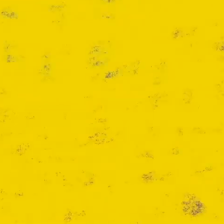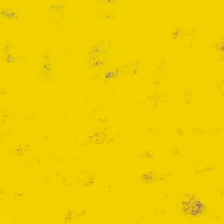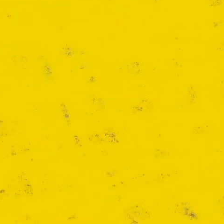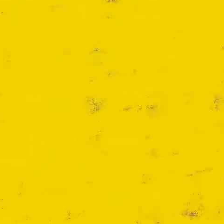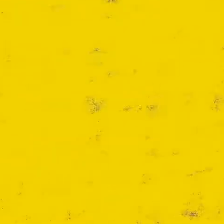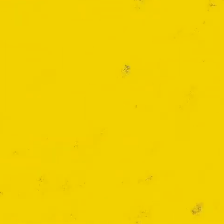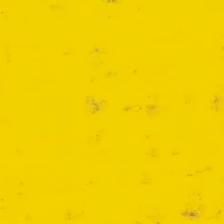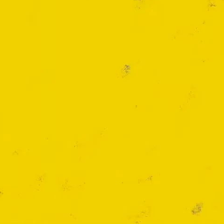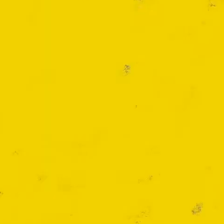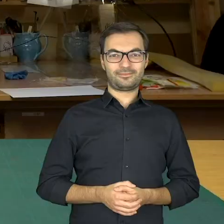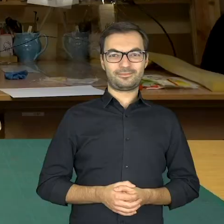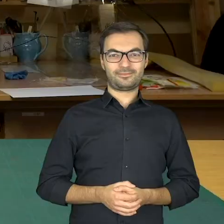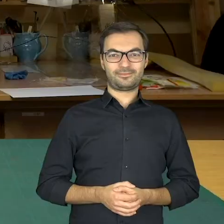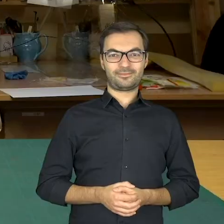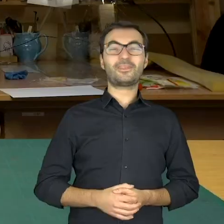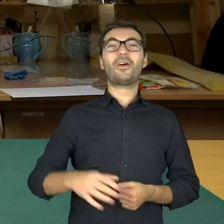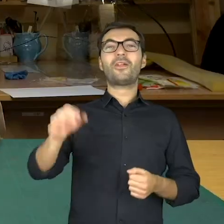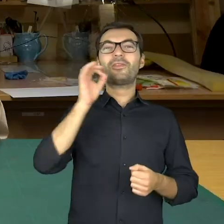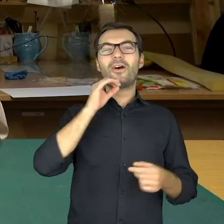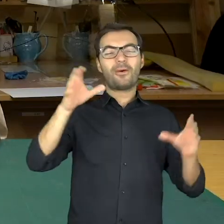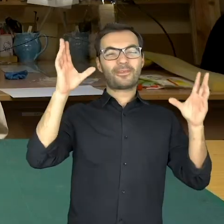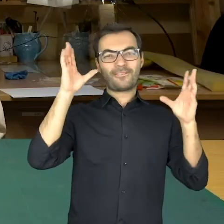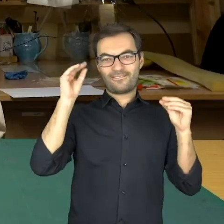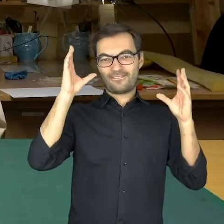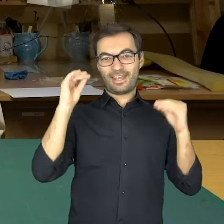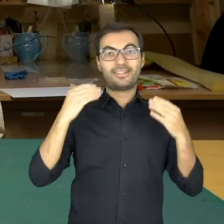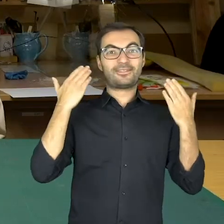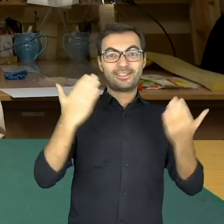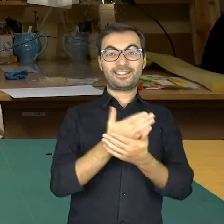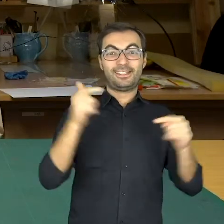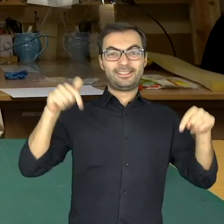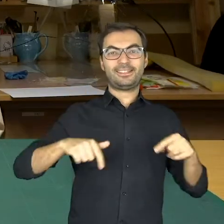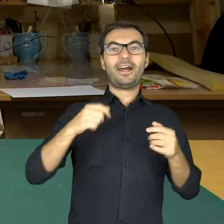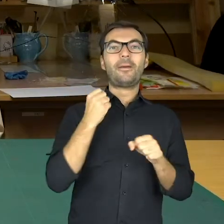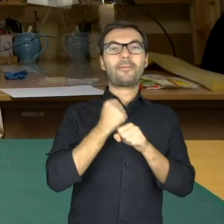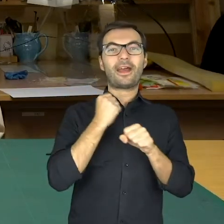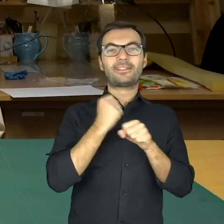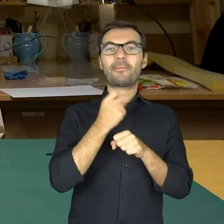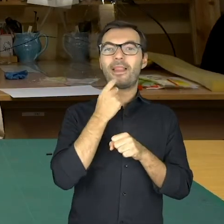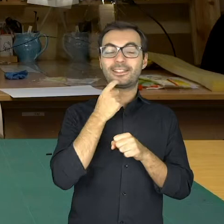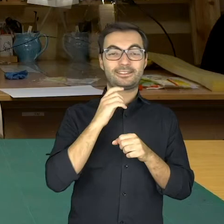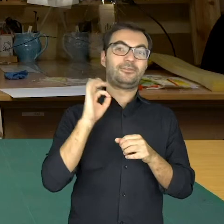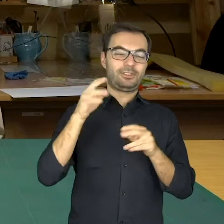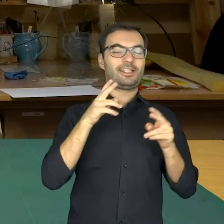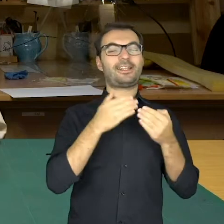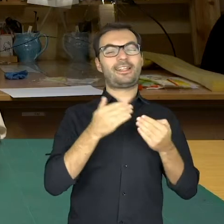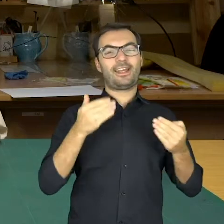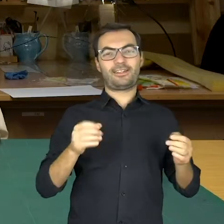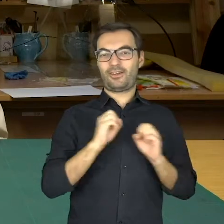Scene 1 Good evening. We find ourselves in the workshop. Of course, in the theater workshop.